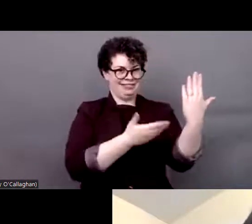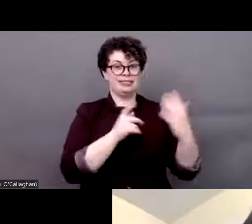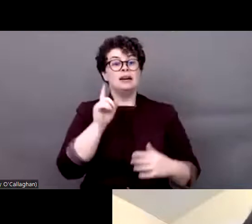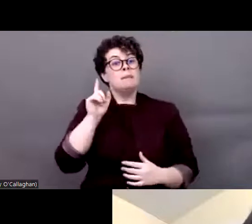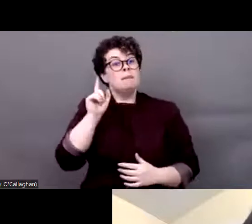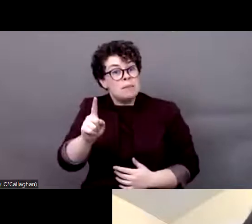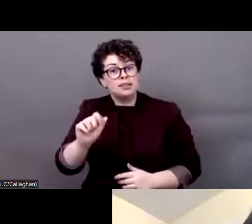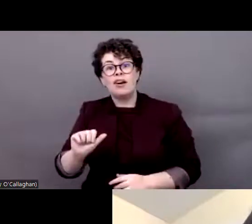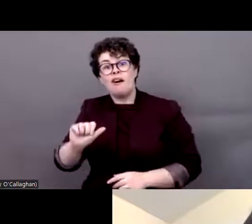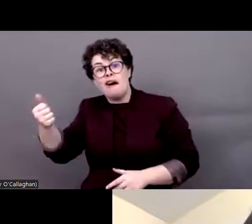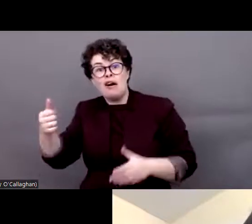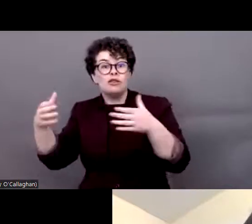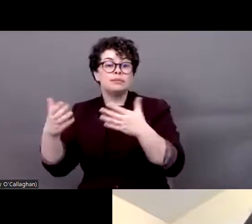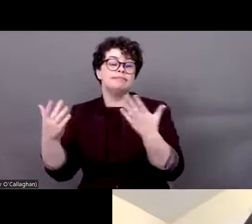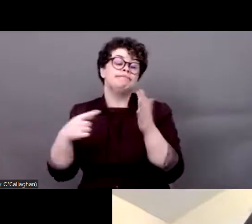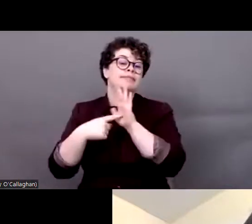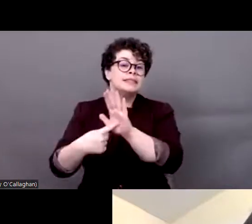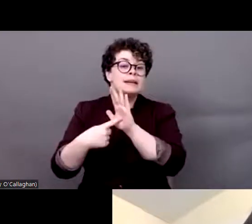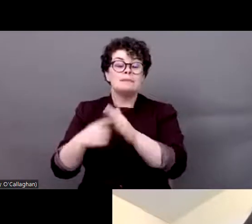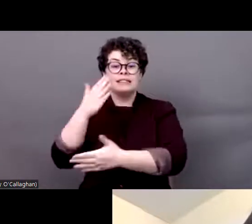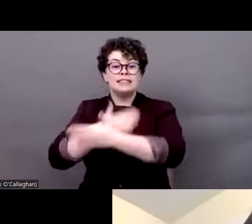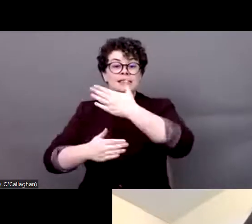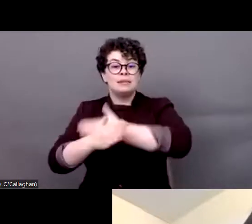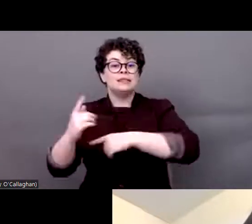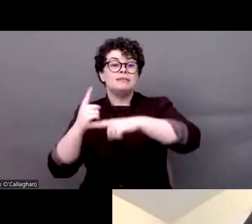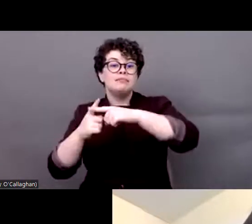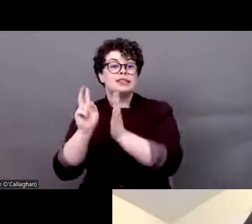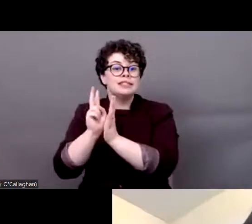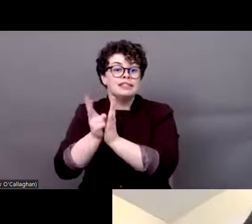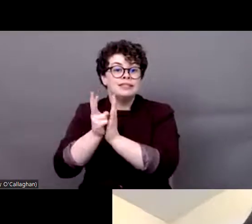including persons with disabilities from indigenous